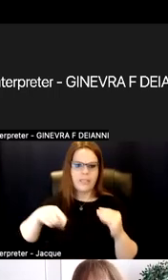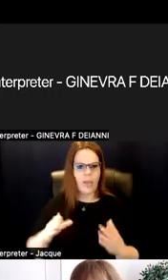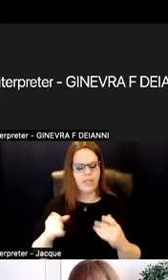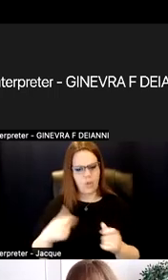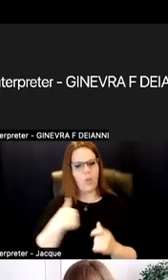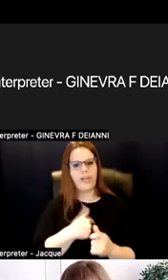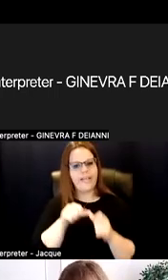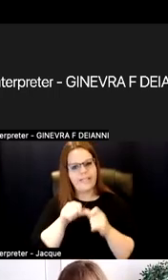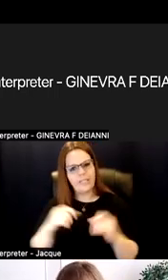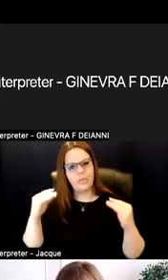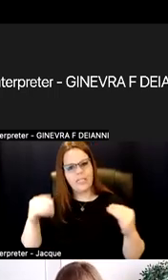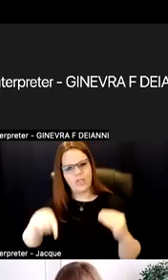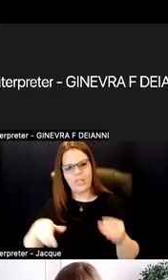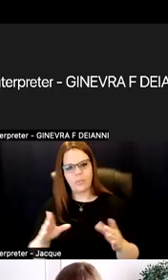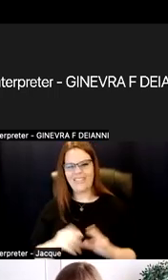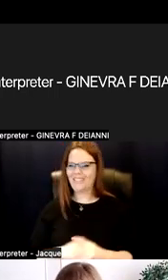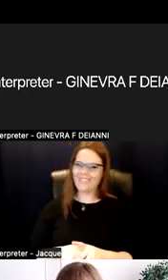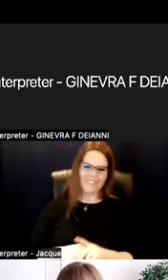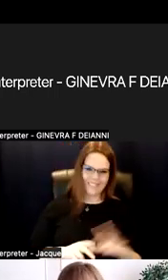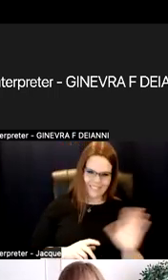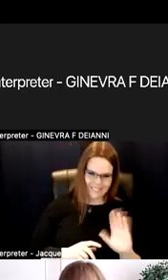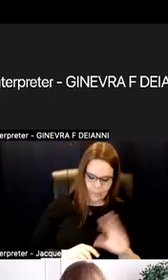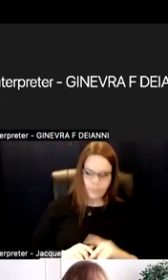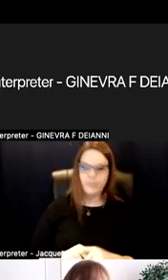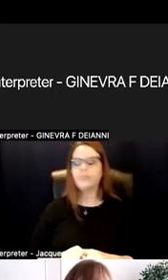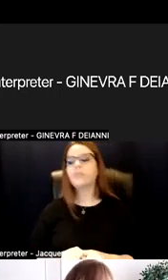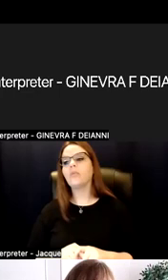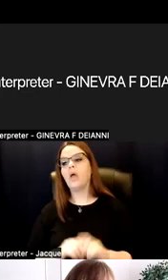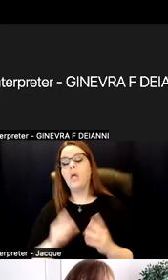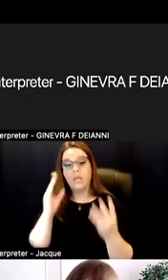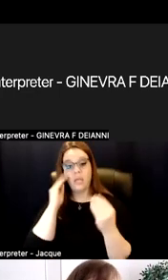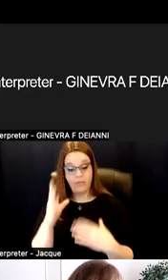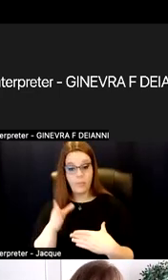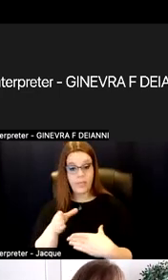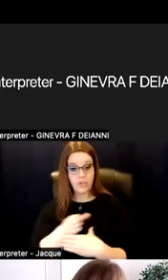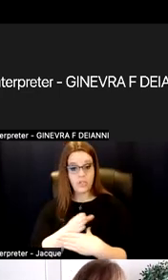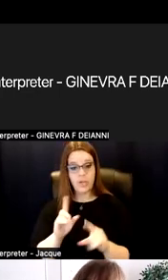breaking down that myth. So information is shared in a variety of ways.